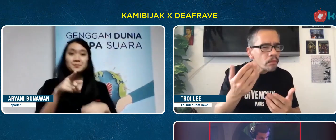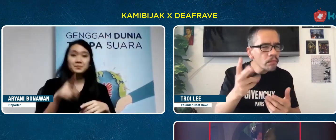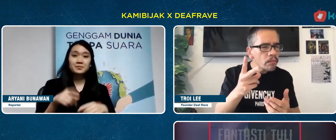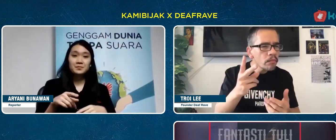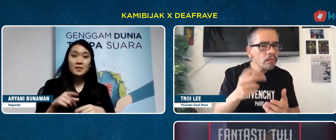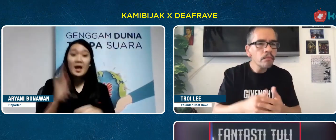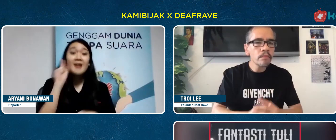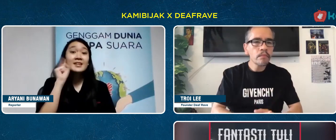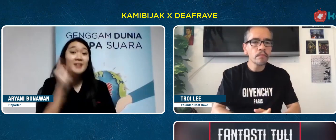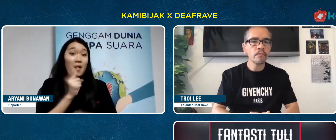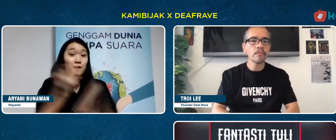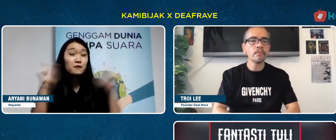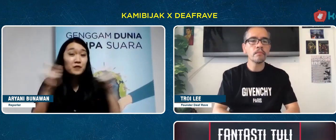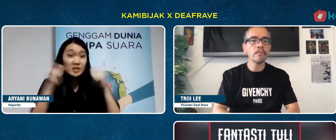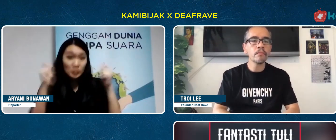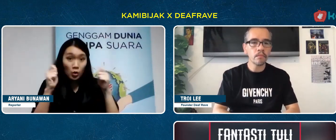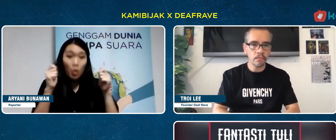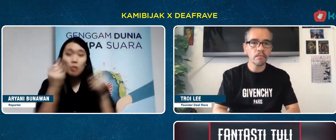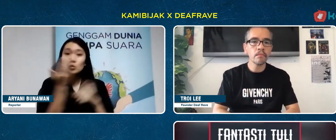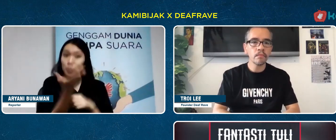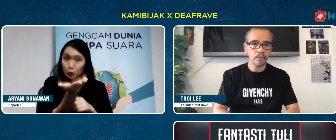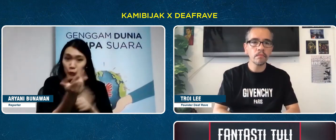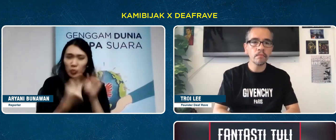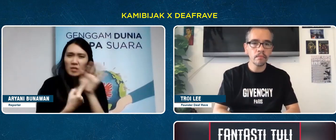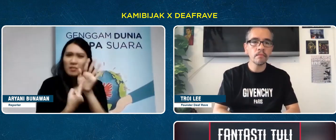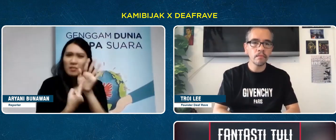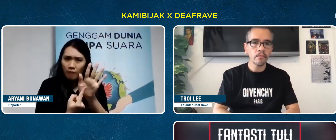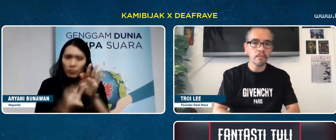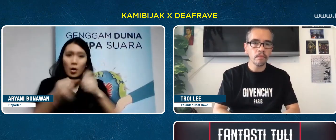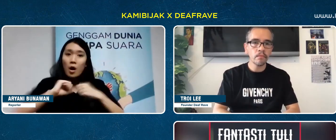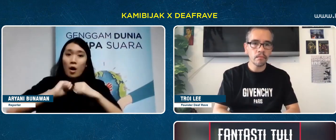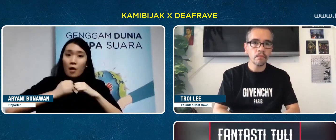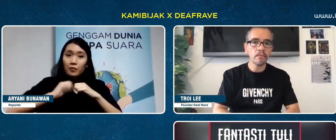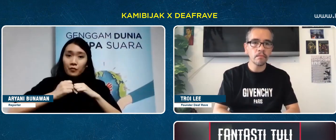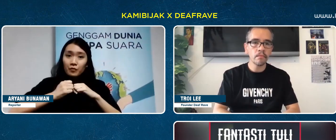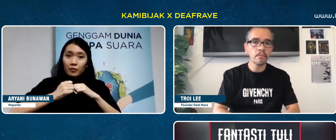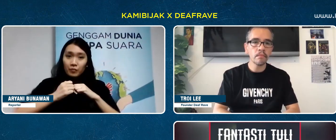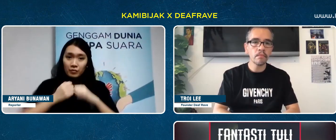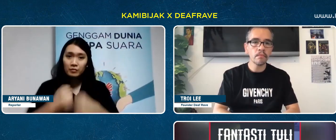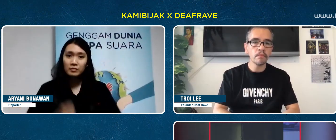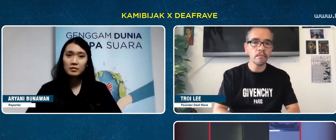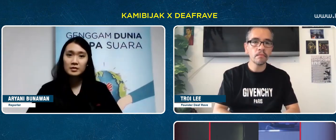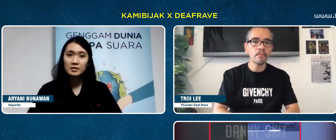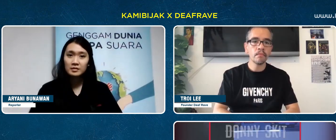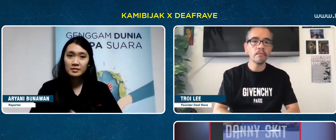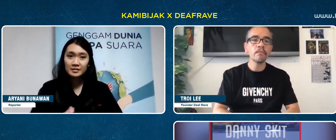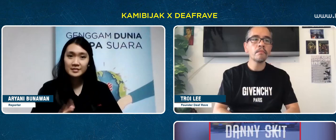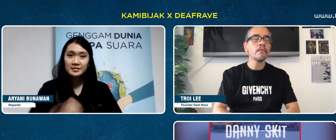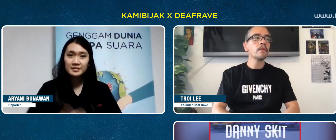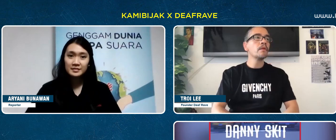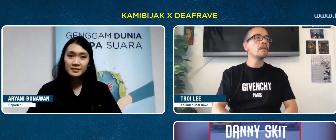How do you put on the show later?